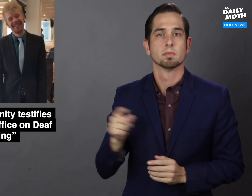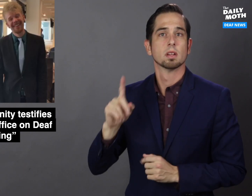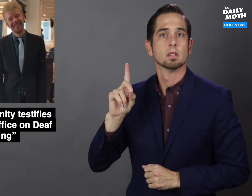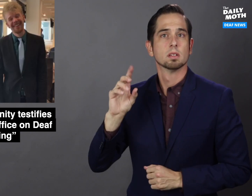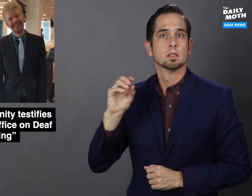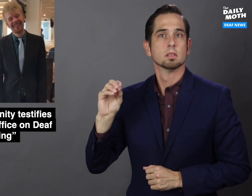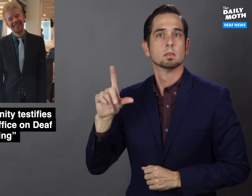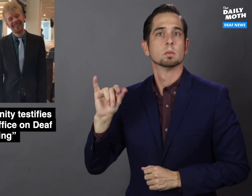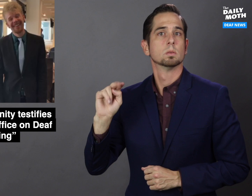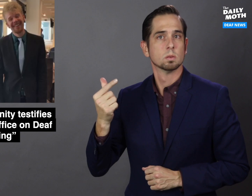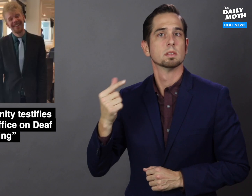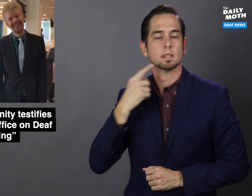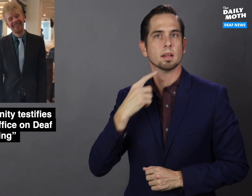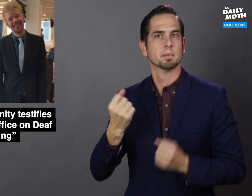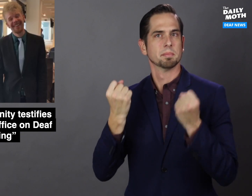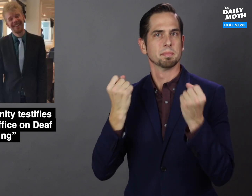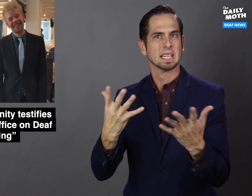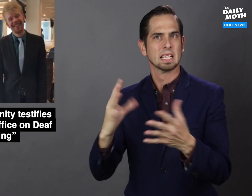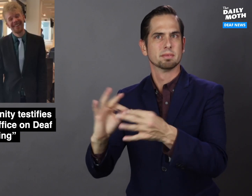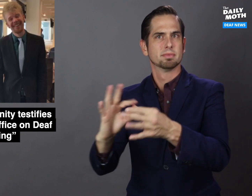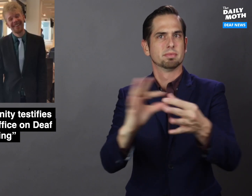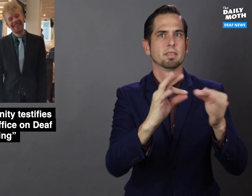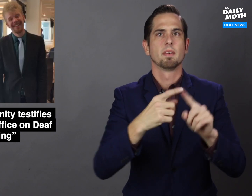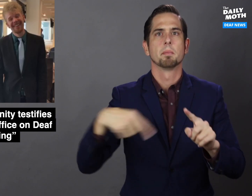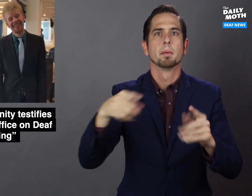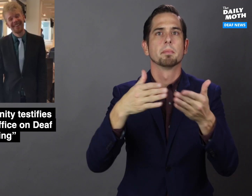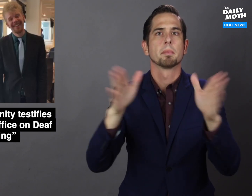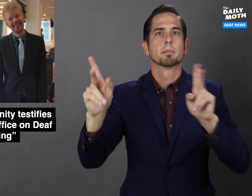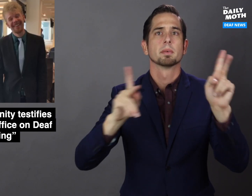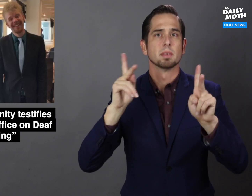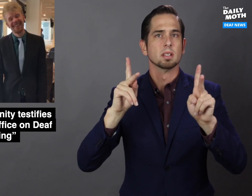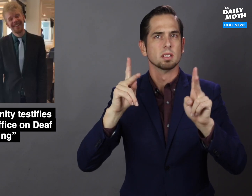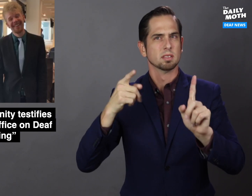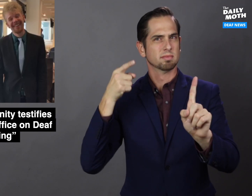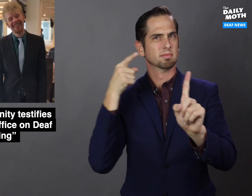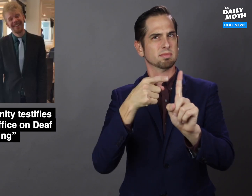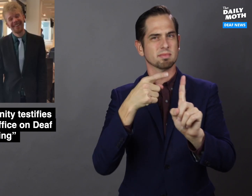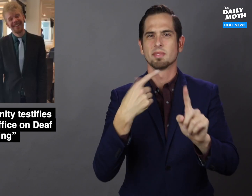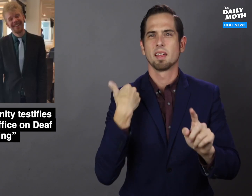Dooling said many statements from the public pointed out that